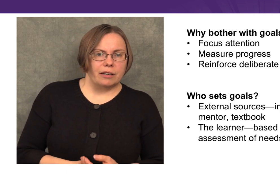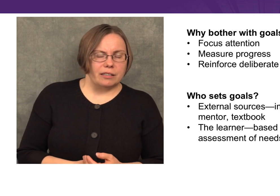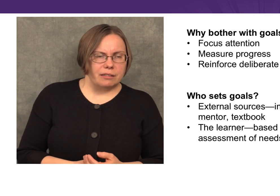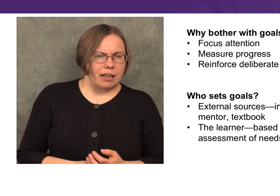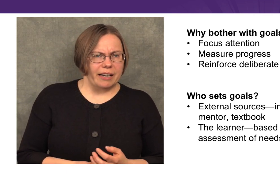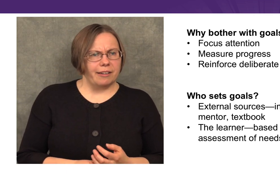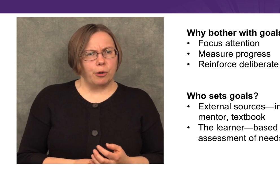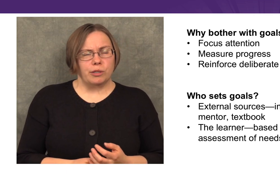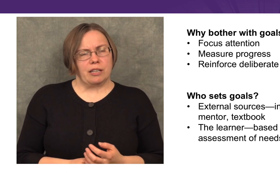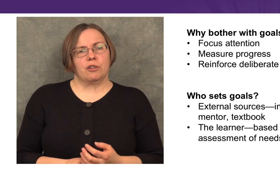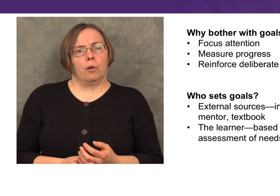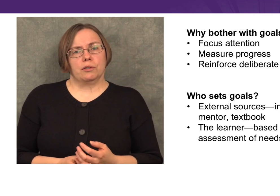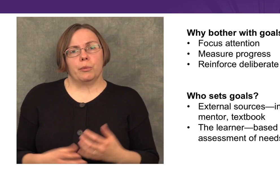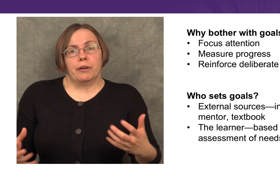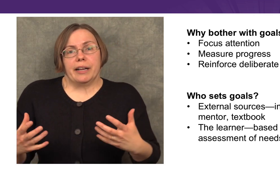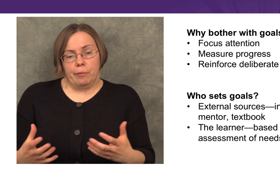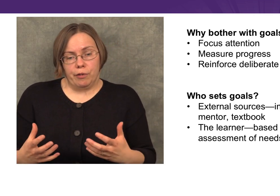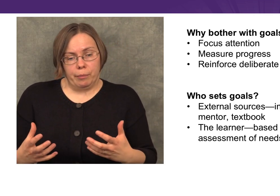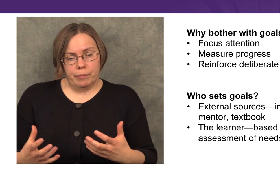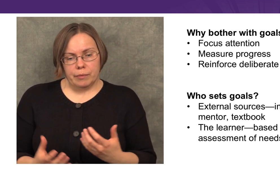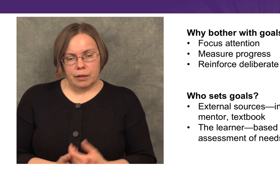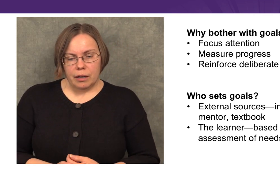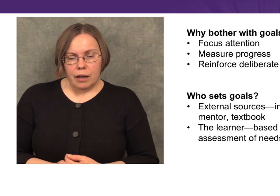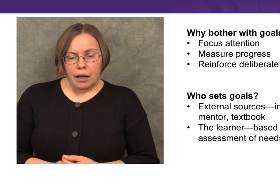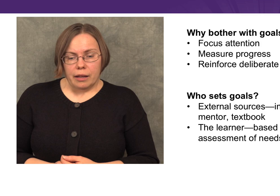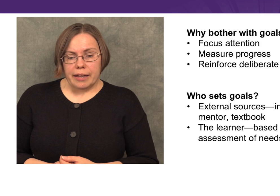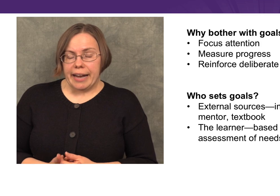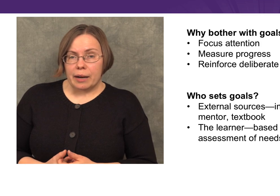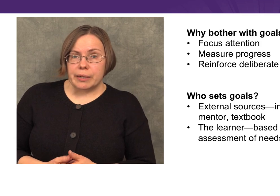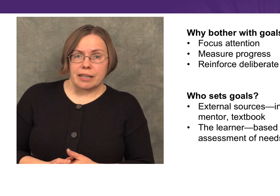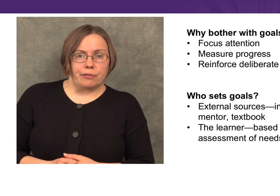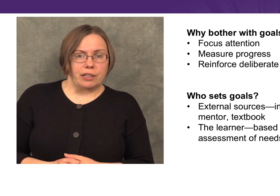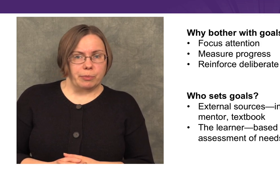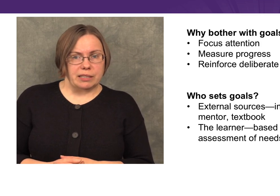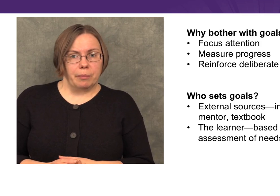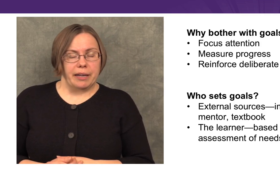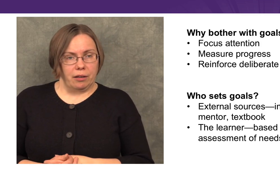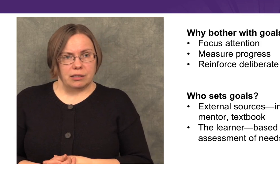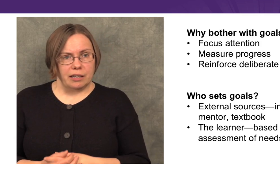is the idea of who sets goals, where do they come from? They can be set for us by somebody else—